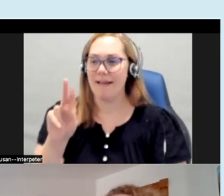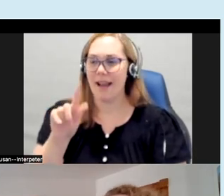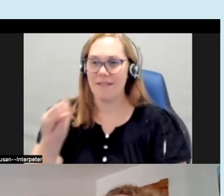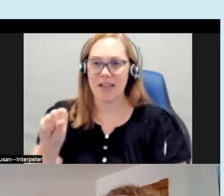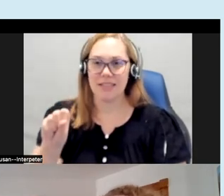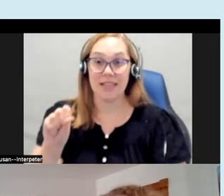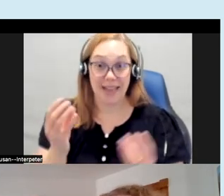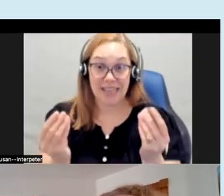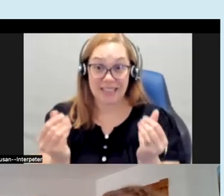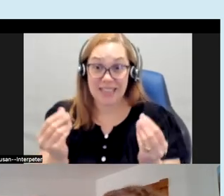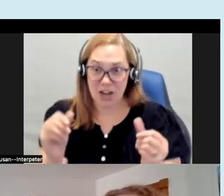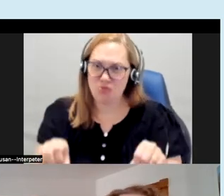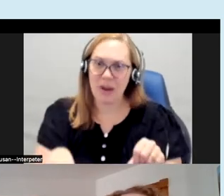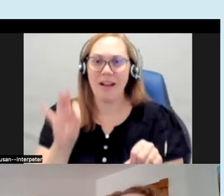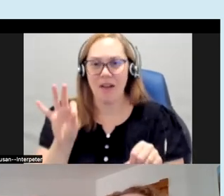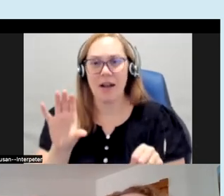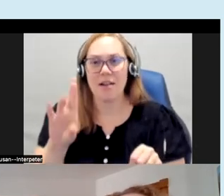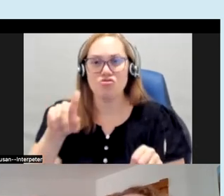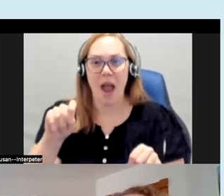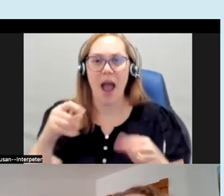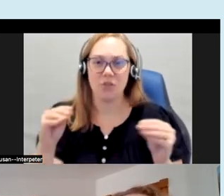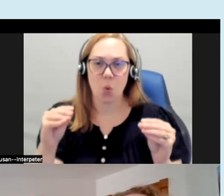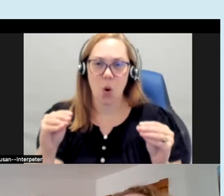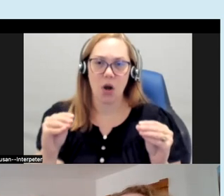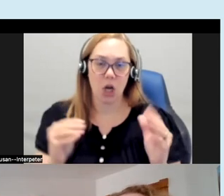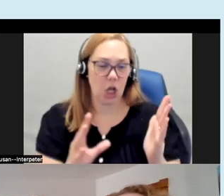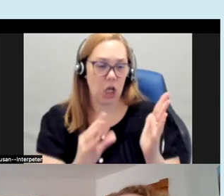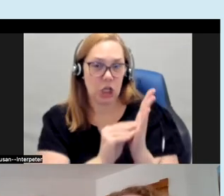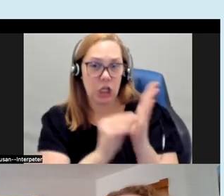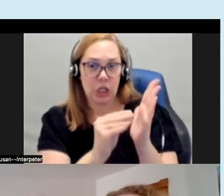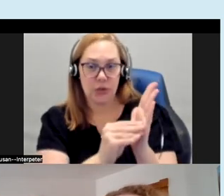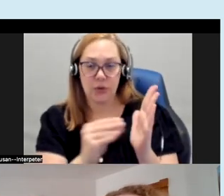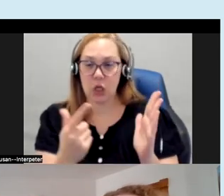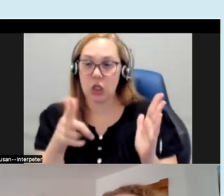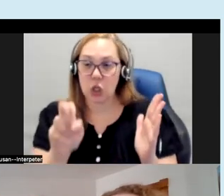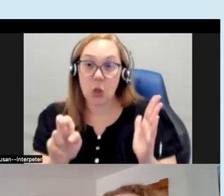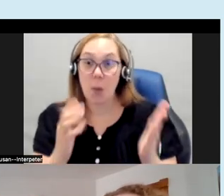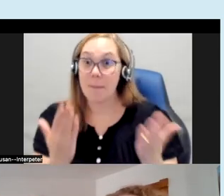which you can find at a craft store you could put little shells on there and glue them on as